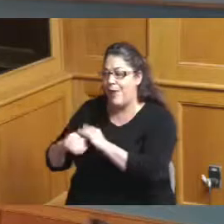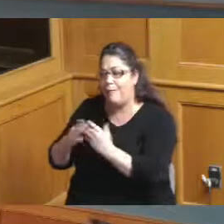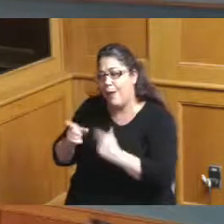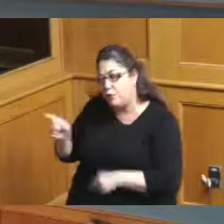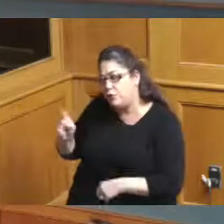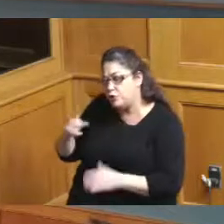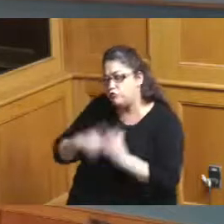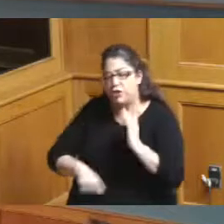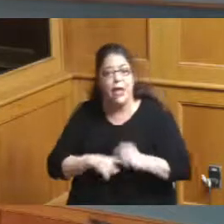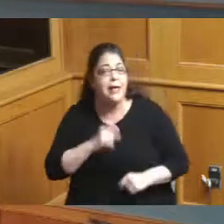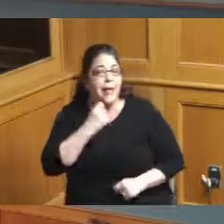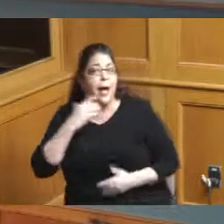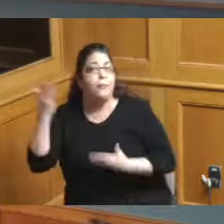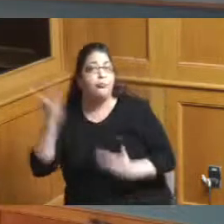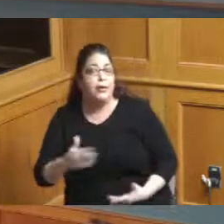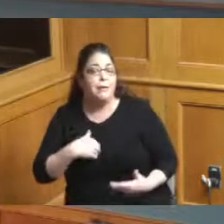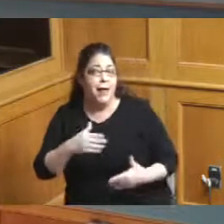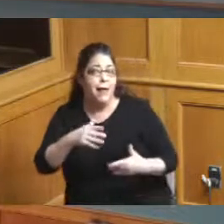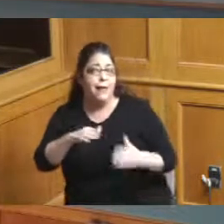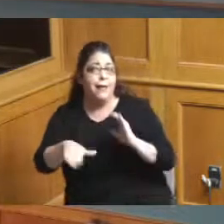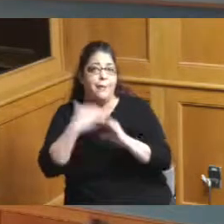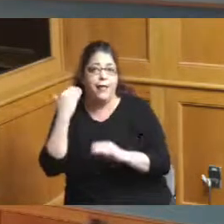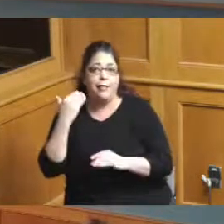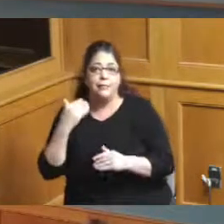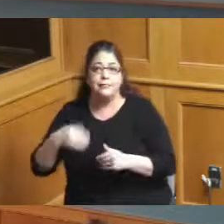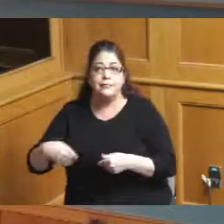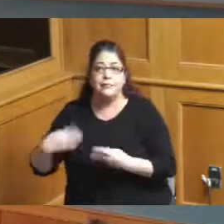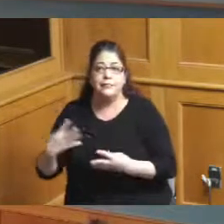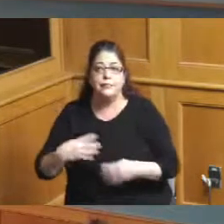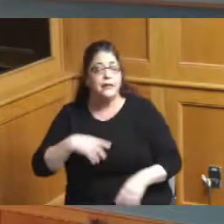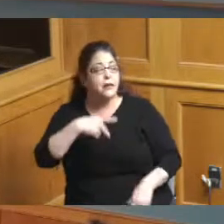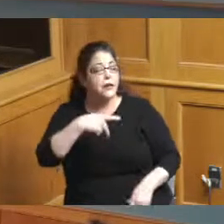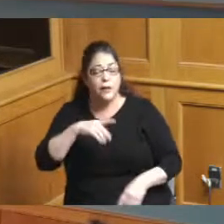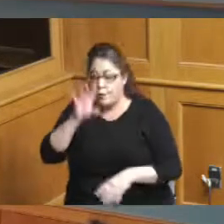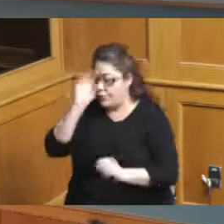bring my emails because let's bring it back from point of order we're going to move to Commissioner